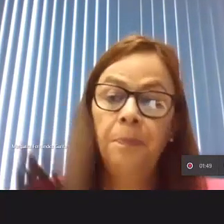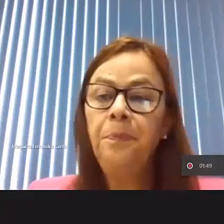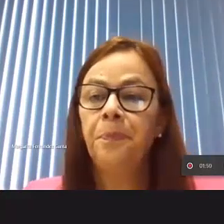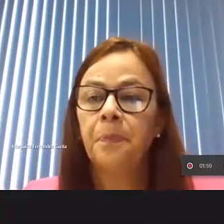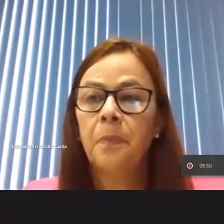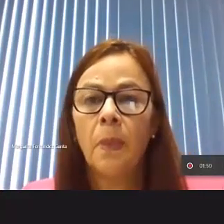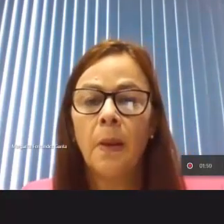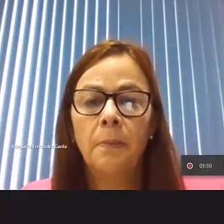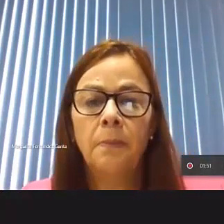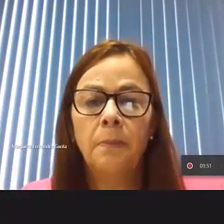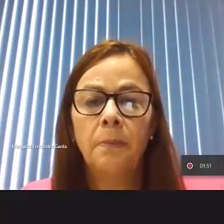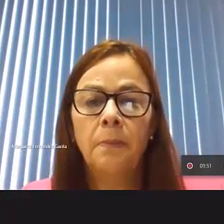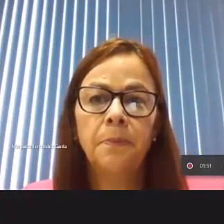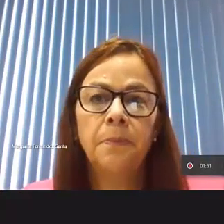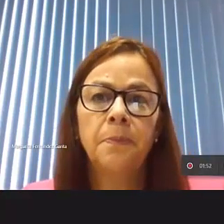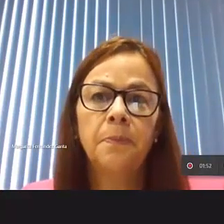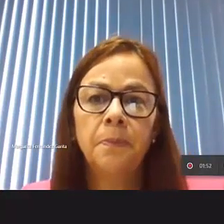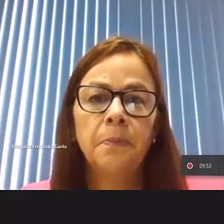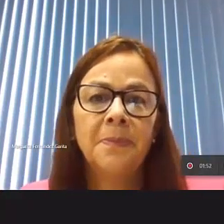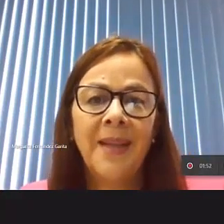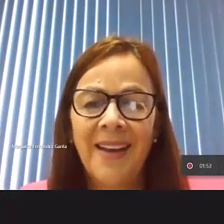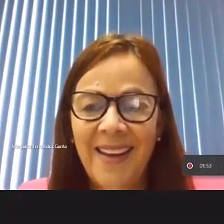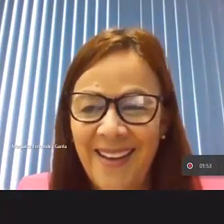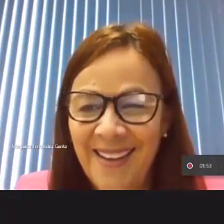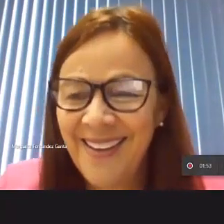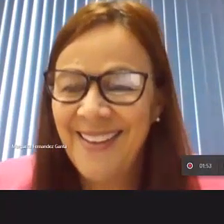're already here, they're listening, welcome,